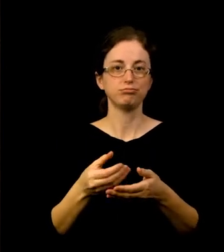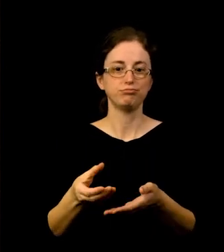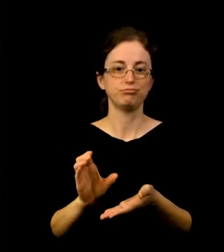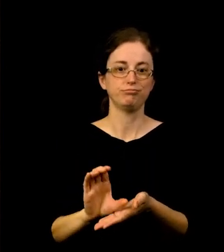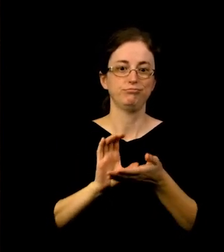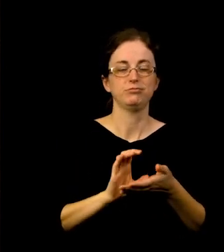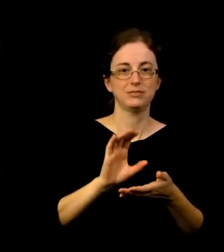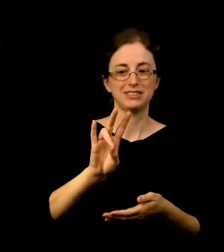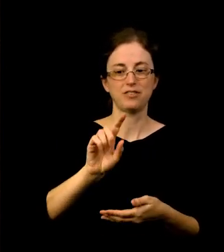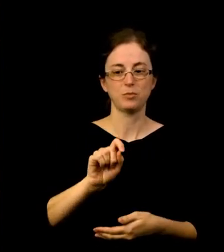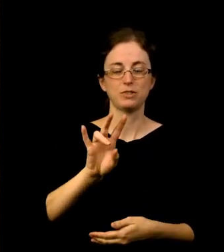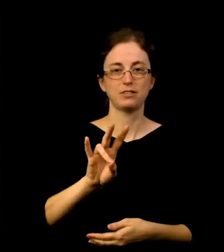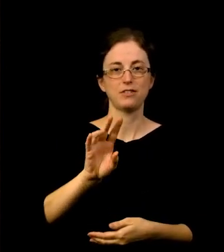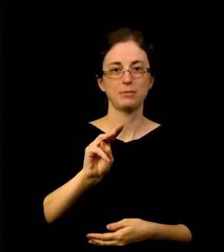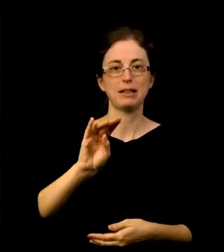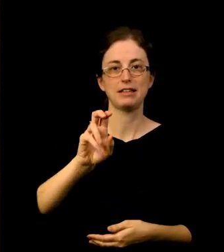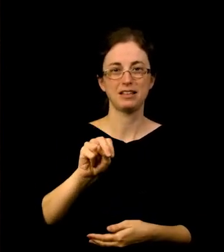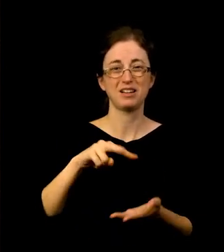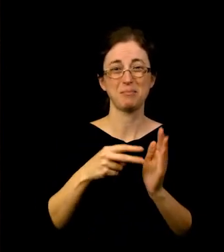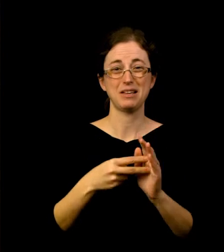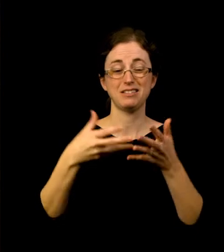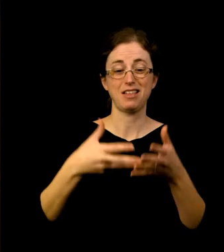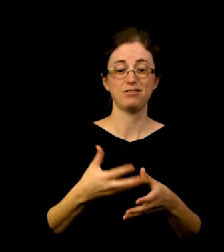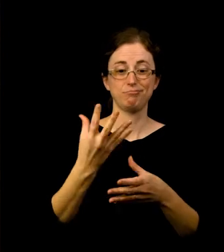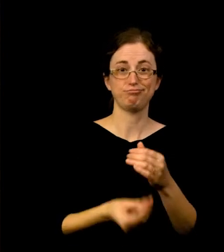leaving a shortfall of 1.3 million to be covered by our reserves.